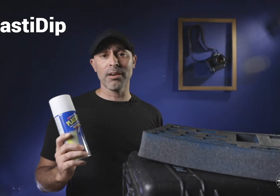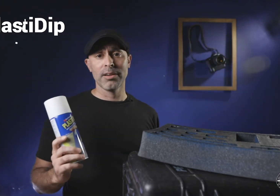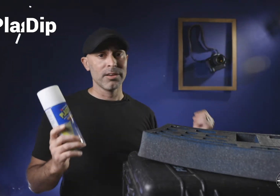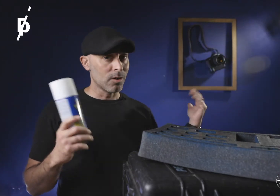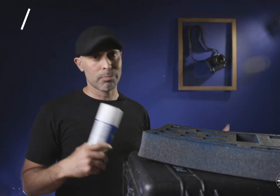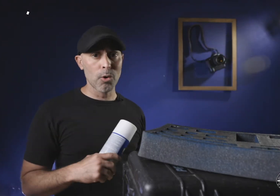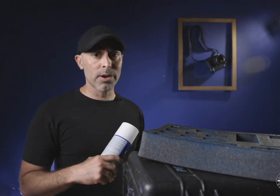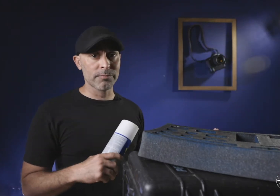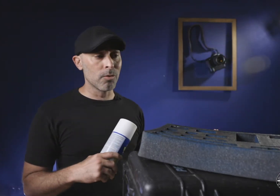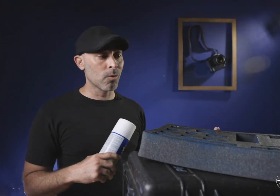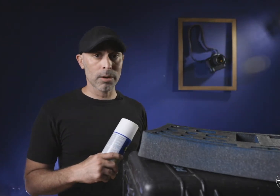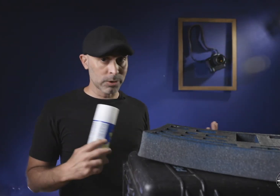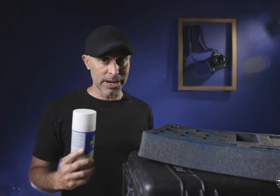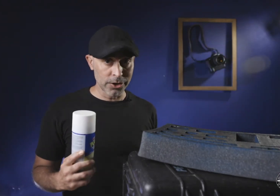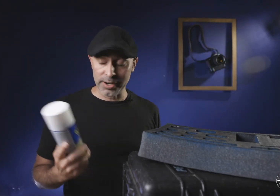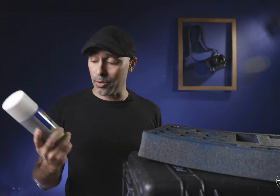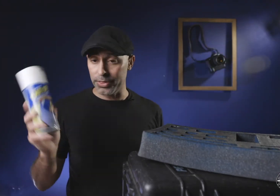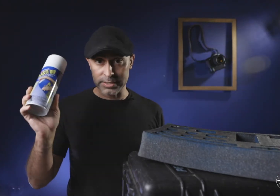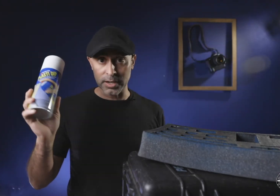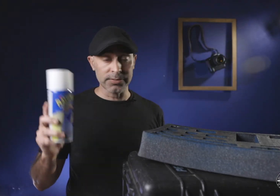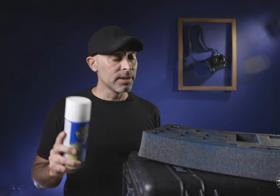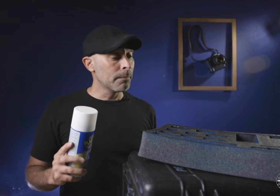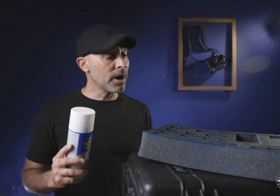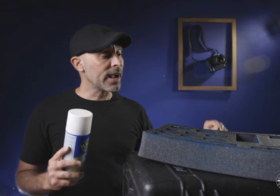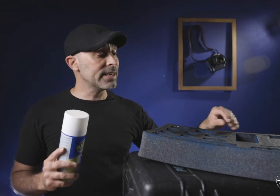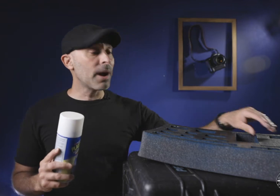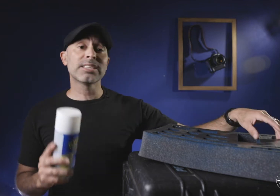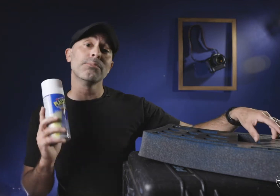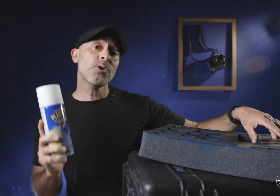broken foam core which I couldn't not with this stuff but I did buy some new